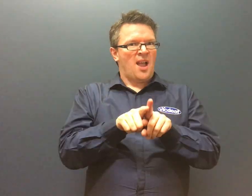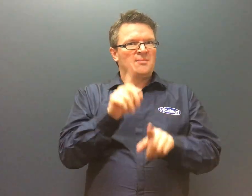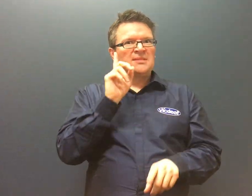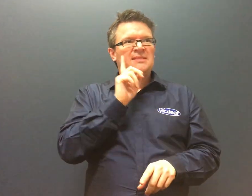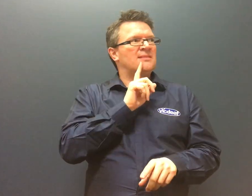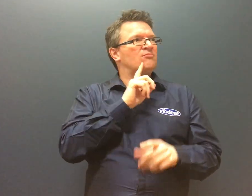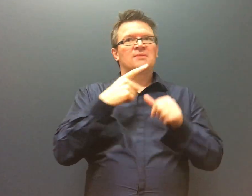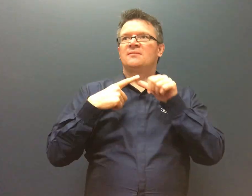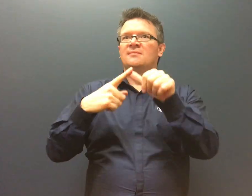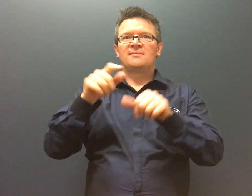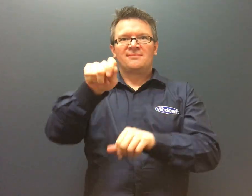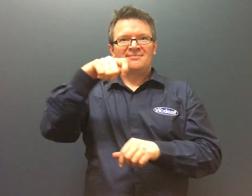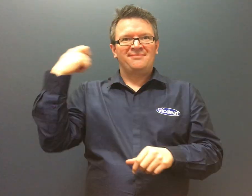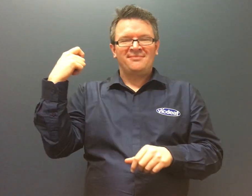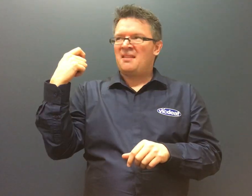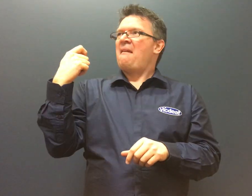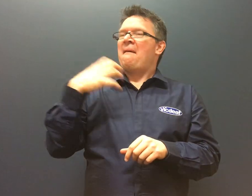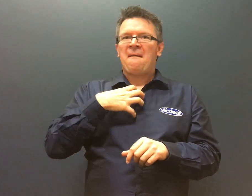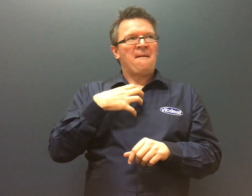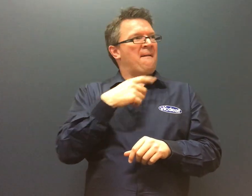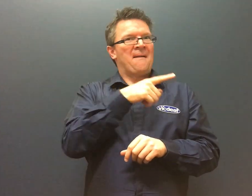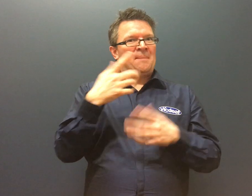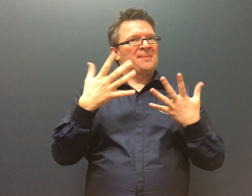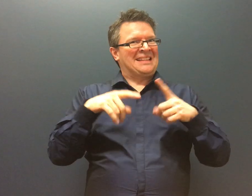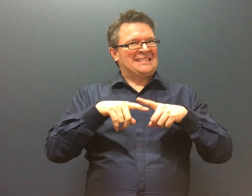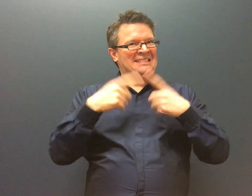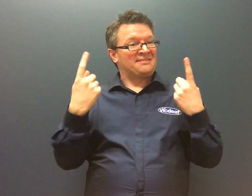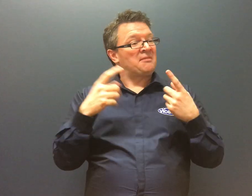It was great to be notified someone was at the door and having that access has made a big difference to my life.